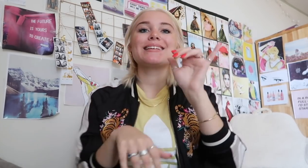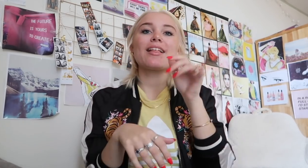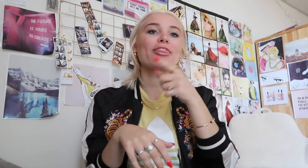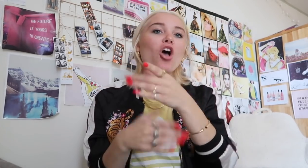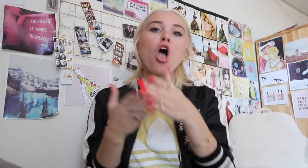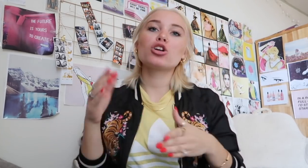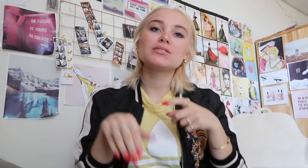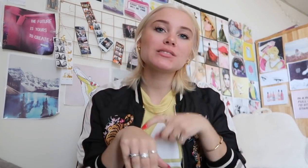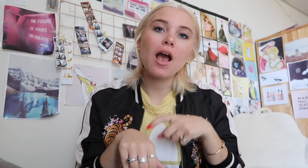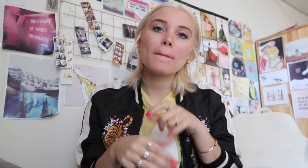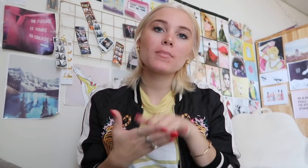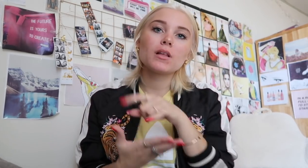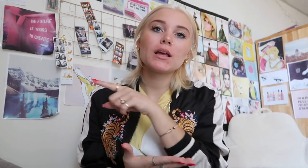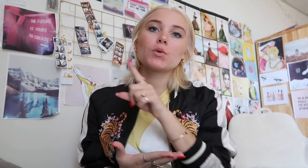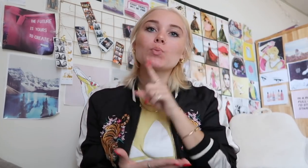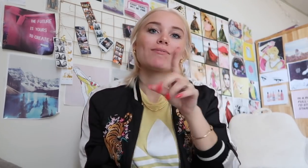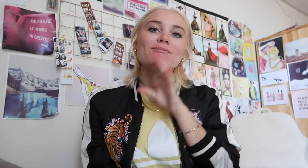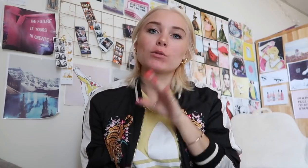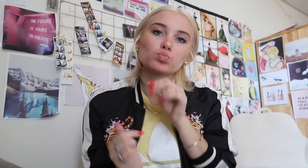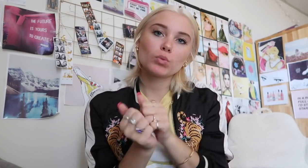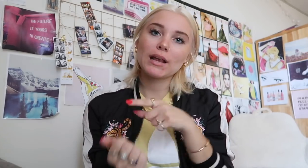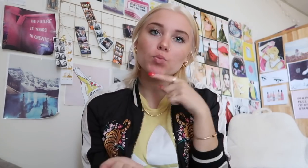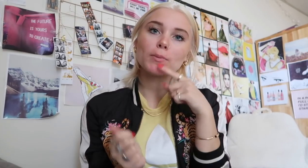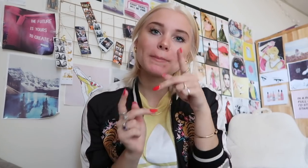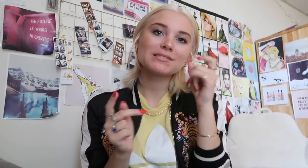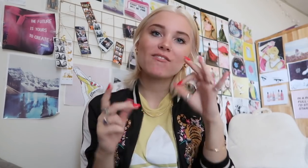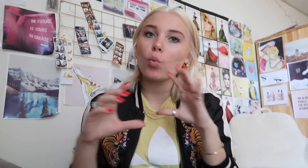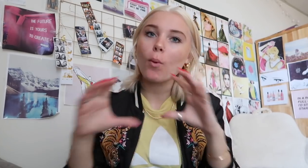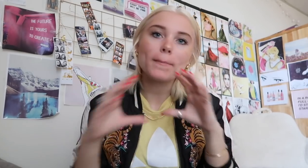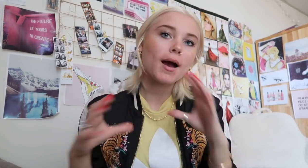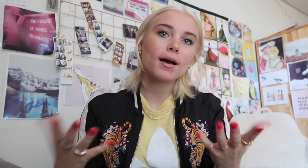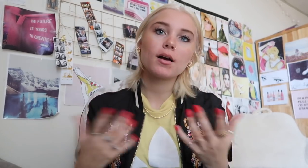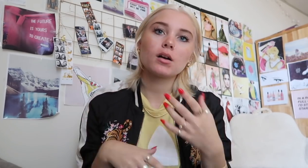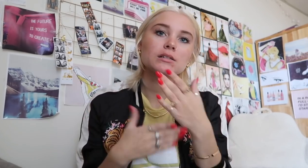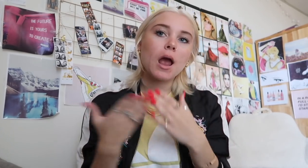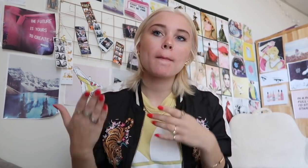of course, there are some times that he gets really frustrated with his hearing friends because of communicate barrier